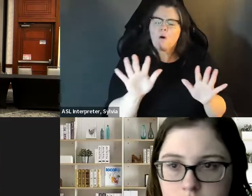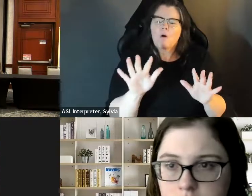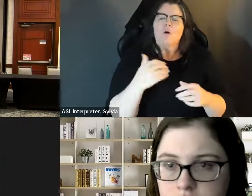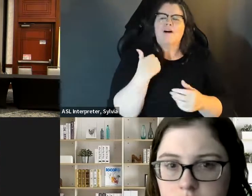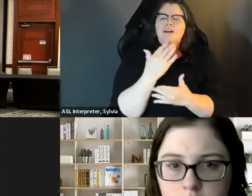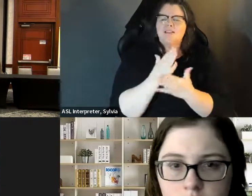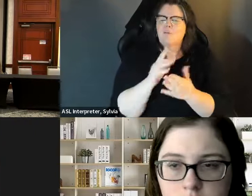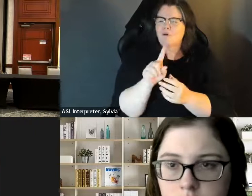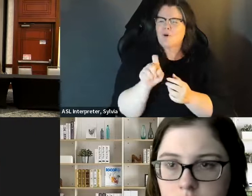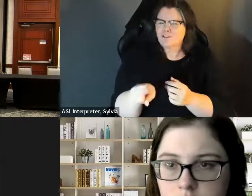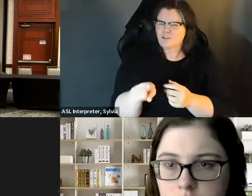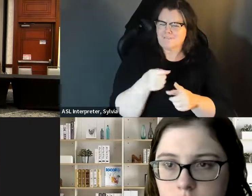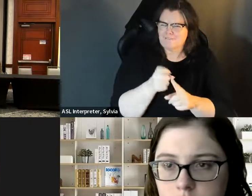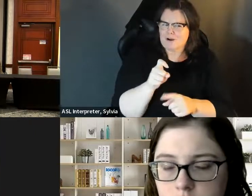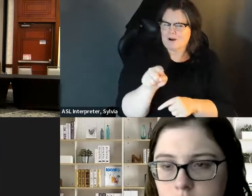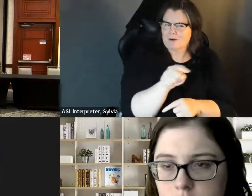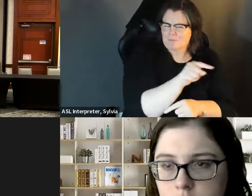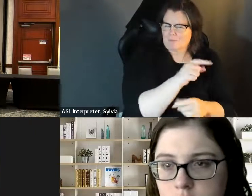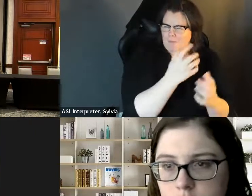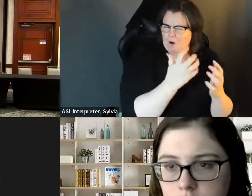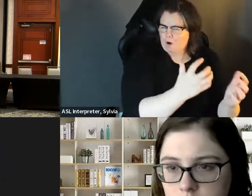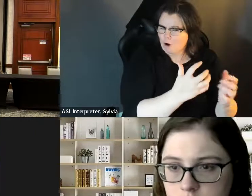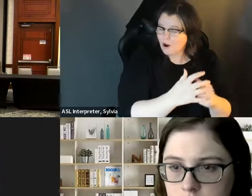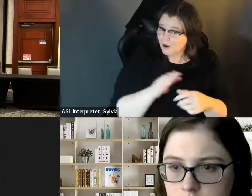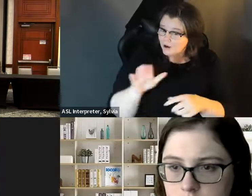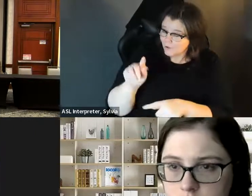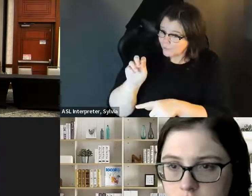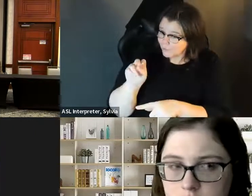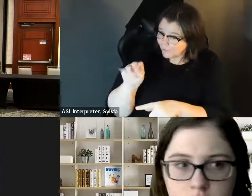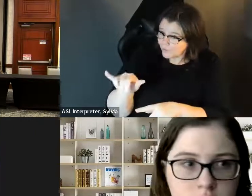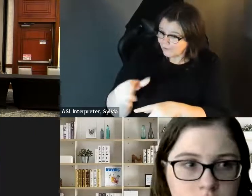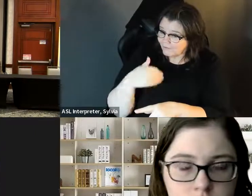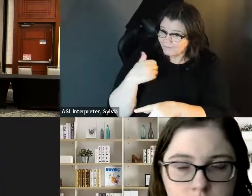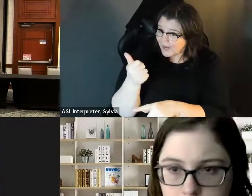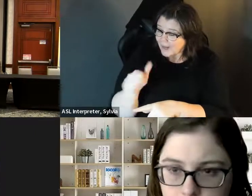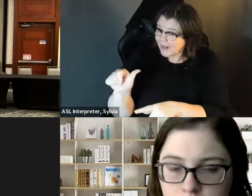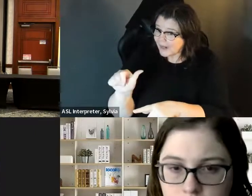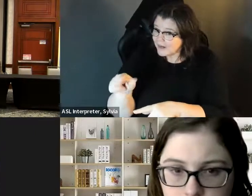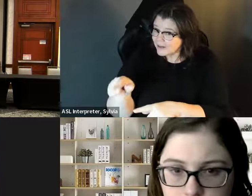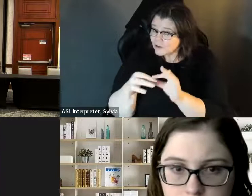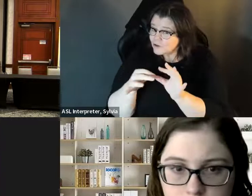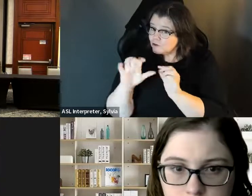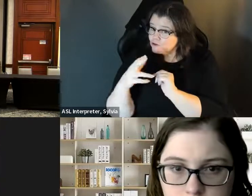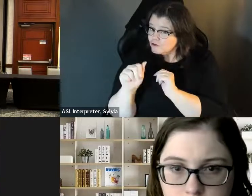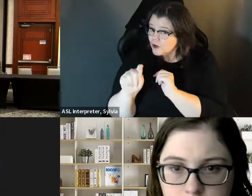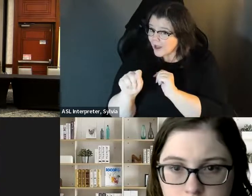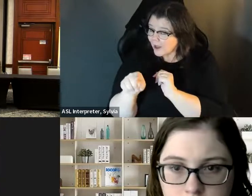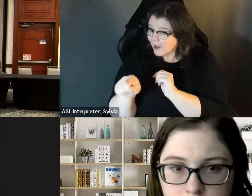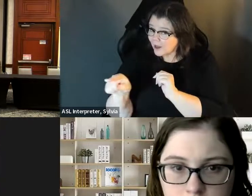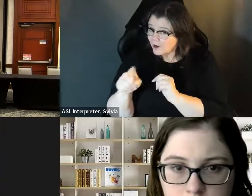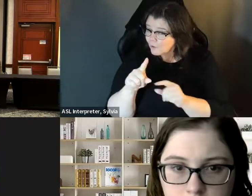» Thank you. We would like to ask the audience to -- we have some questions from our